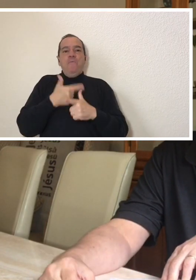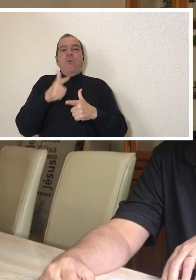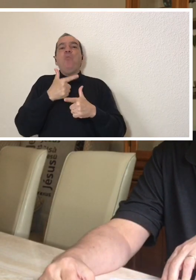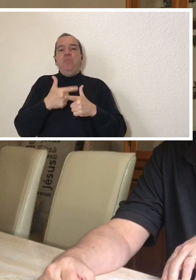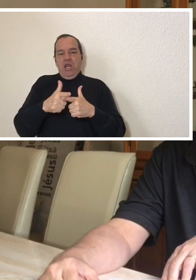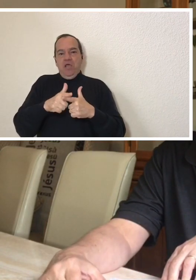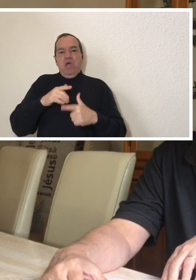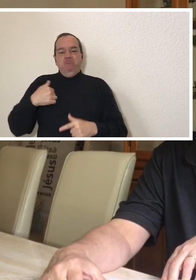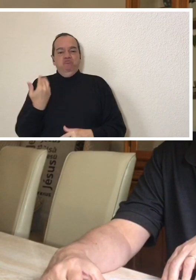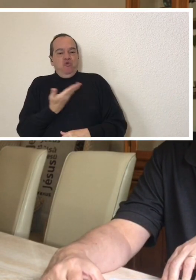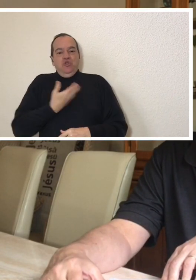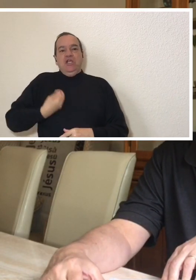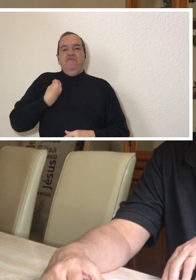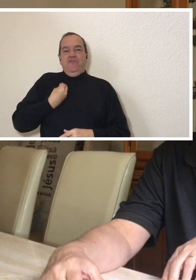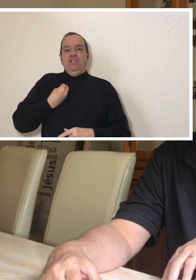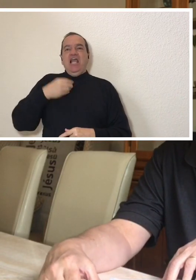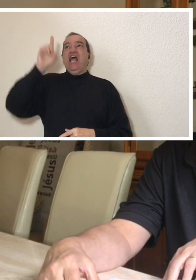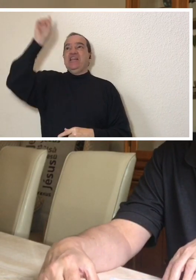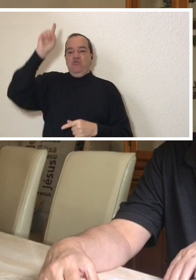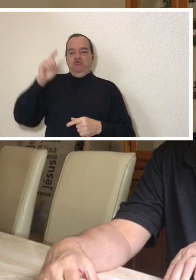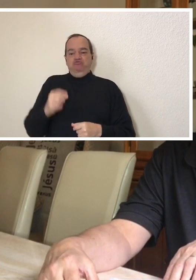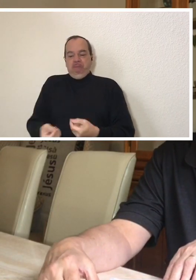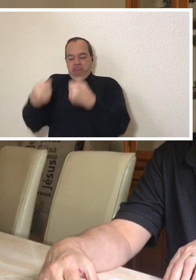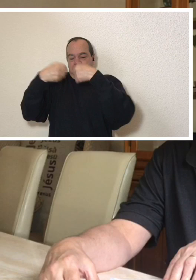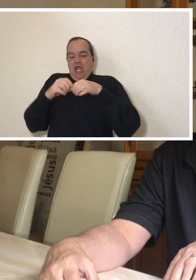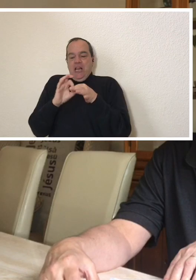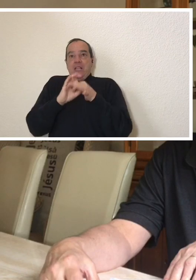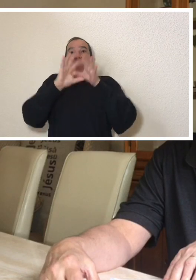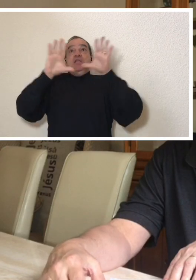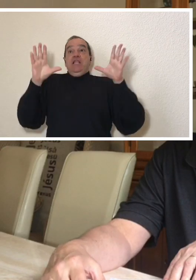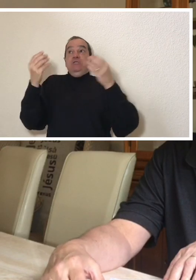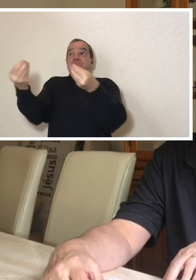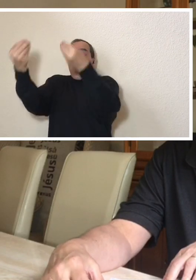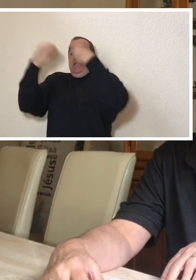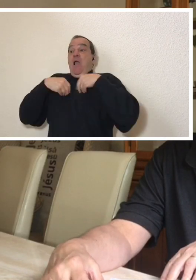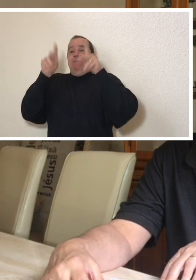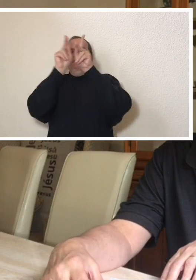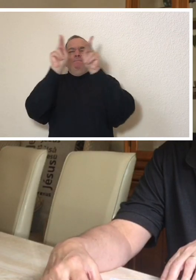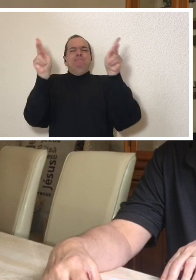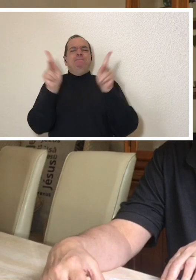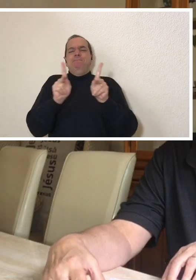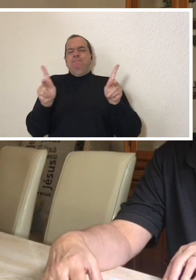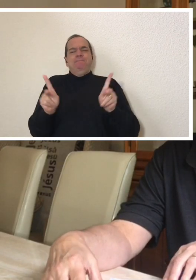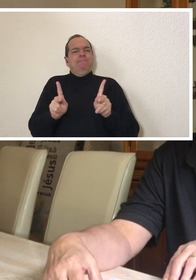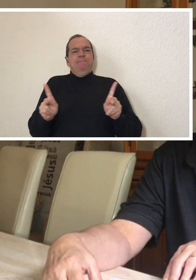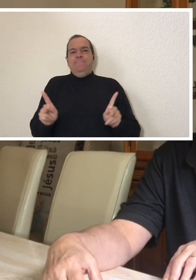He sets us free and gives us a peace that exceeds any and all understanding.